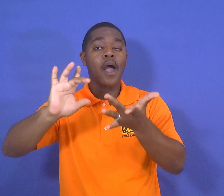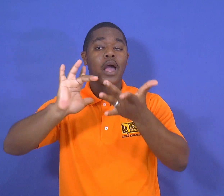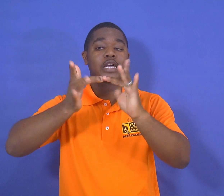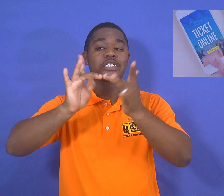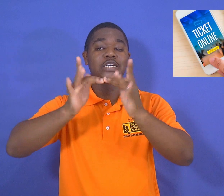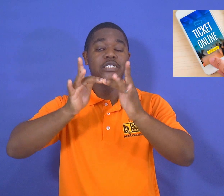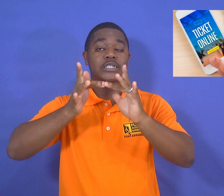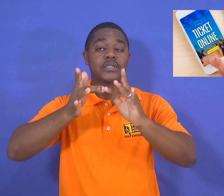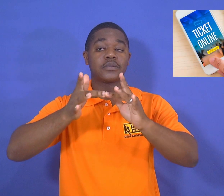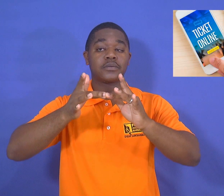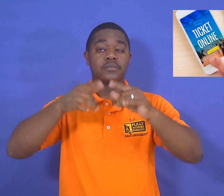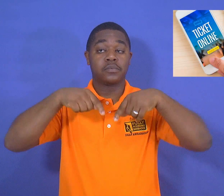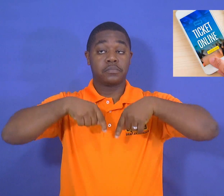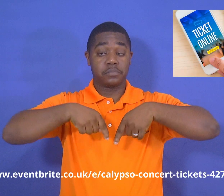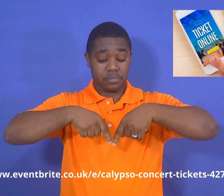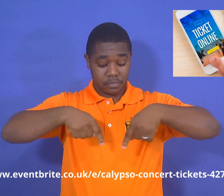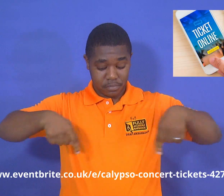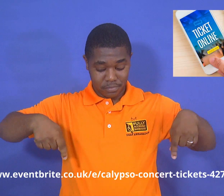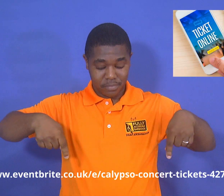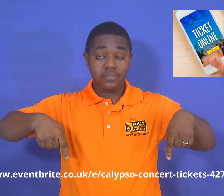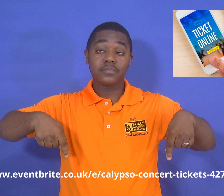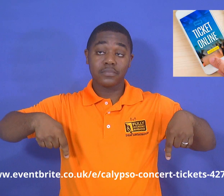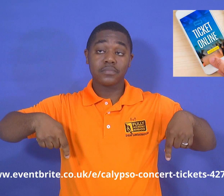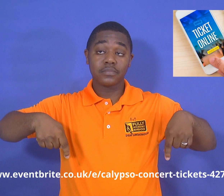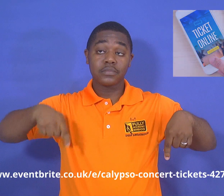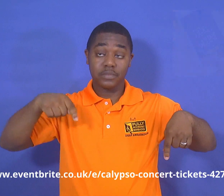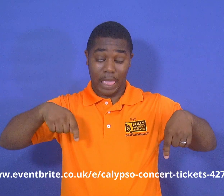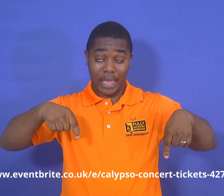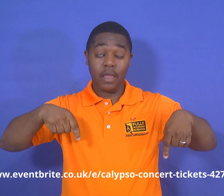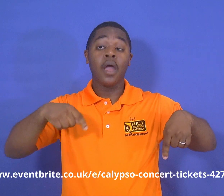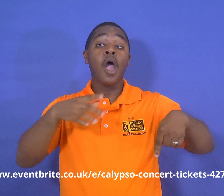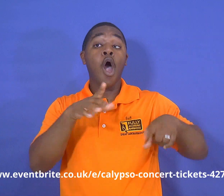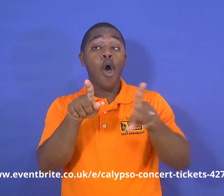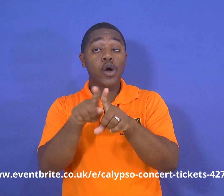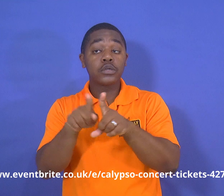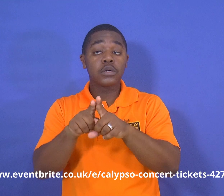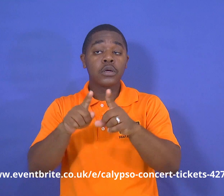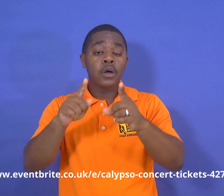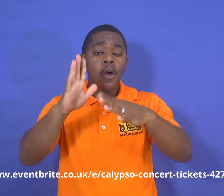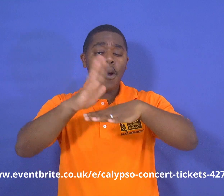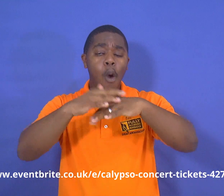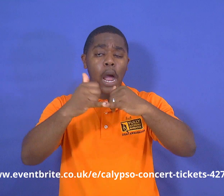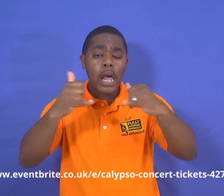you can check the website listed below and find more information online